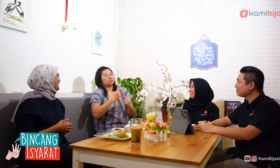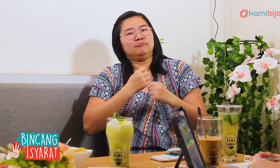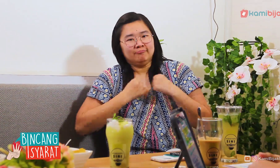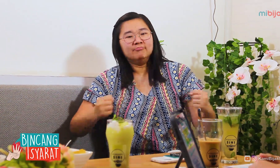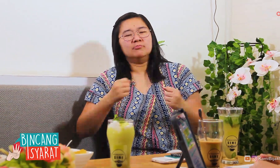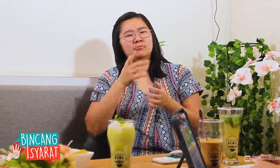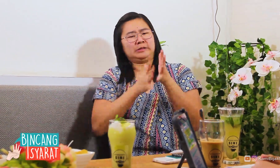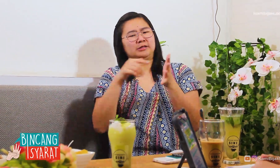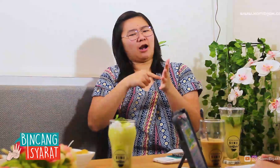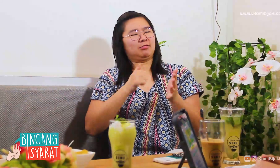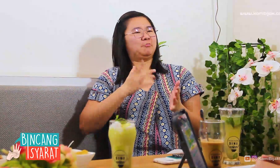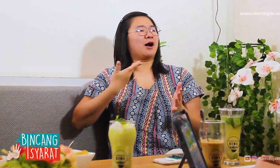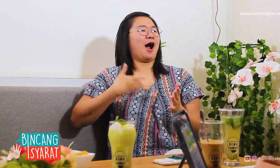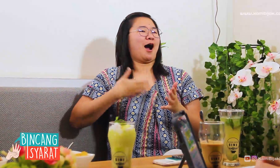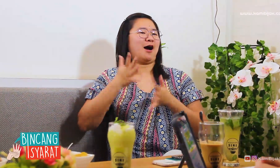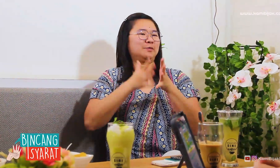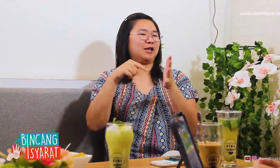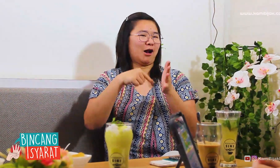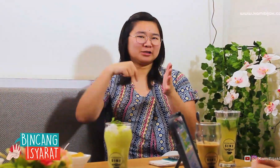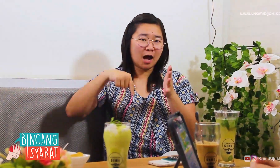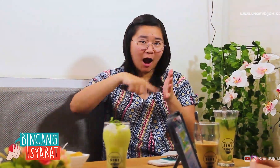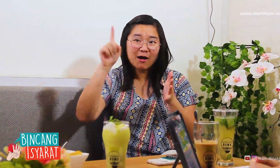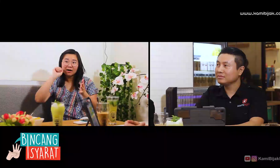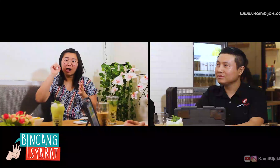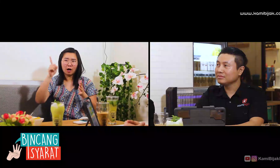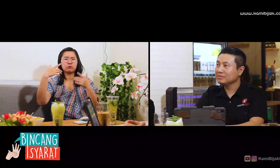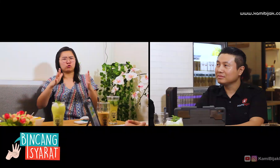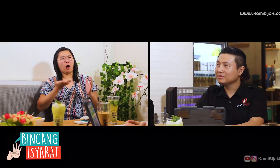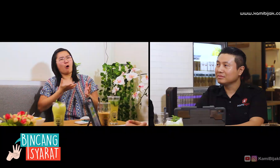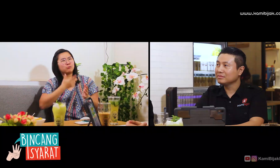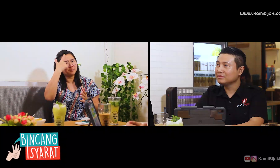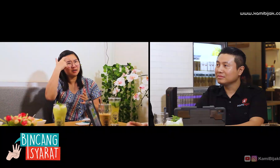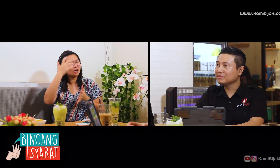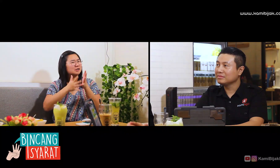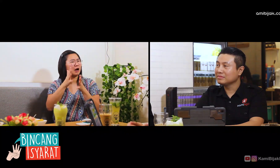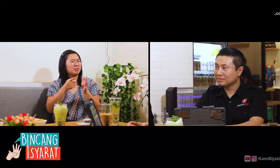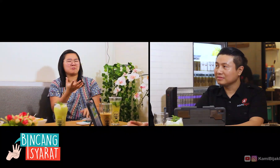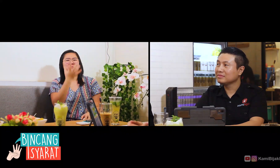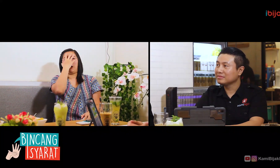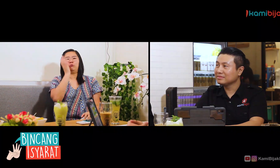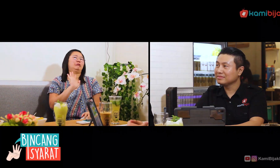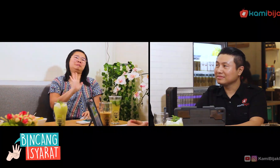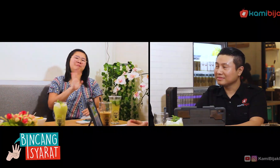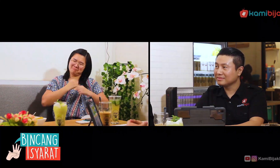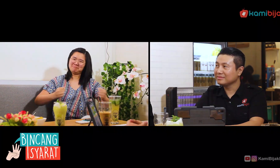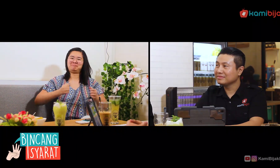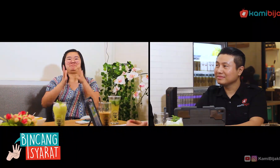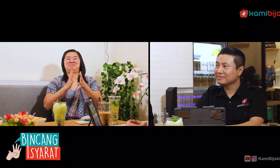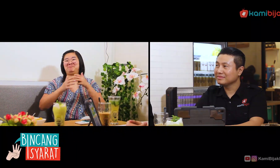Deaf friends must be brave and proud to use sign language. Now there are lots of Hearing person who want to learn sign language. So don't be shy about using sign languages, have to be brave!